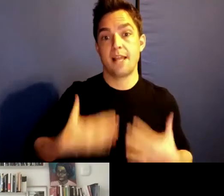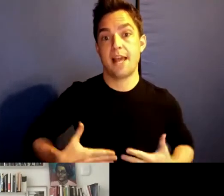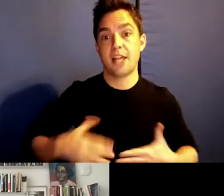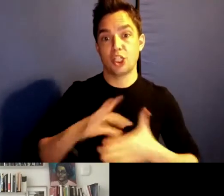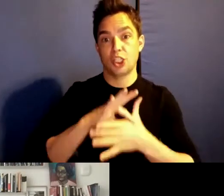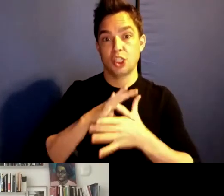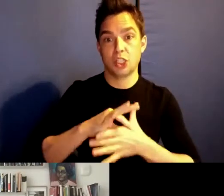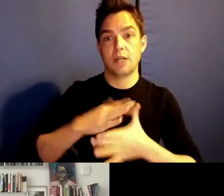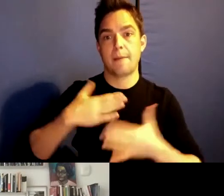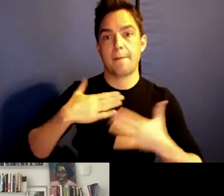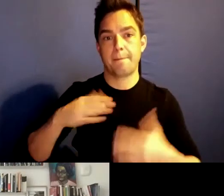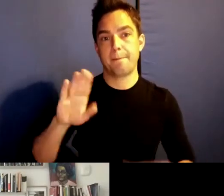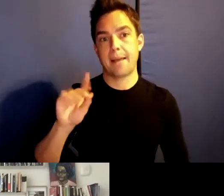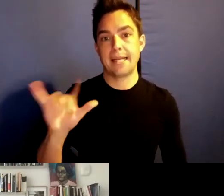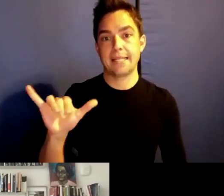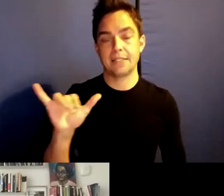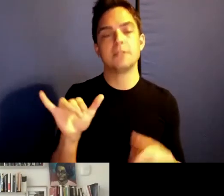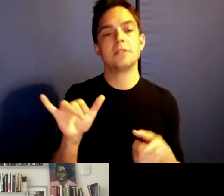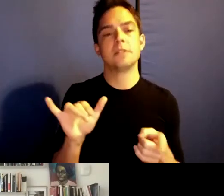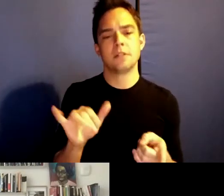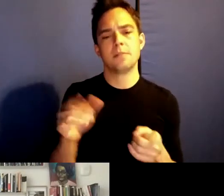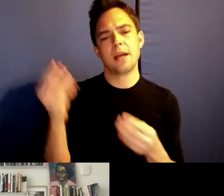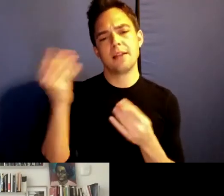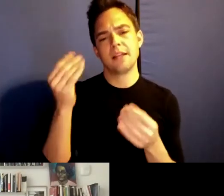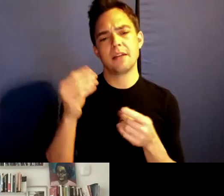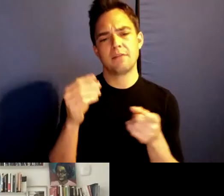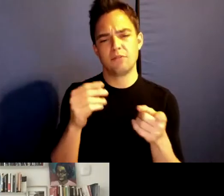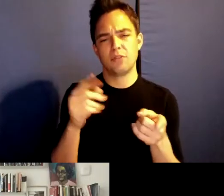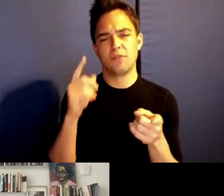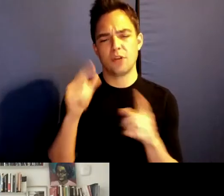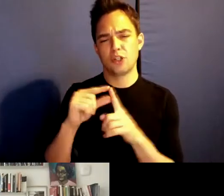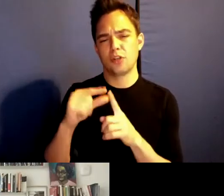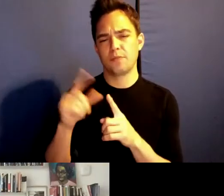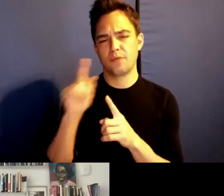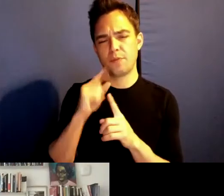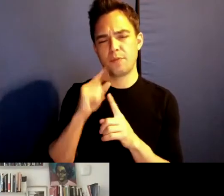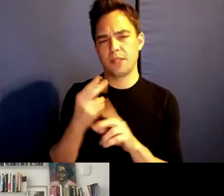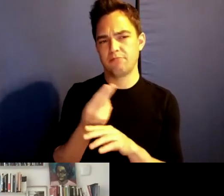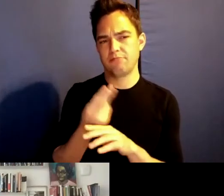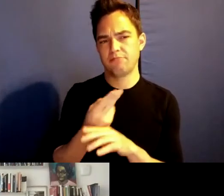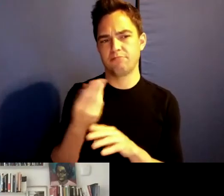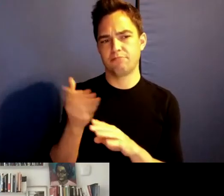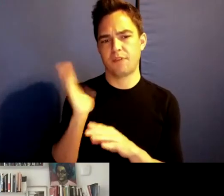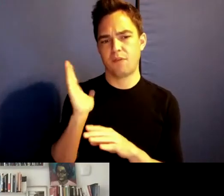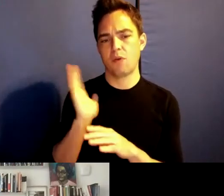I'm thinking about a term I know you've heard me use, this idea of being of consequence